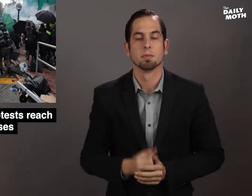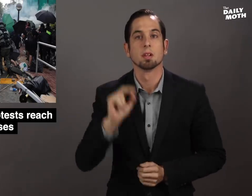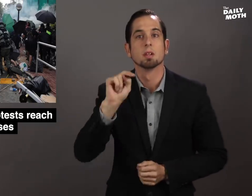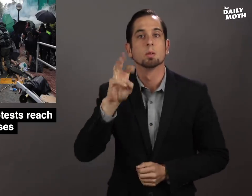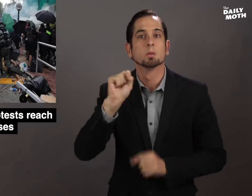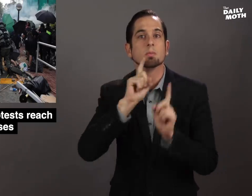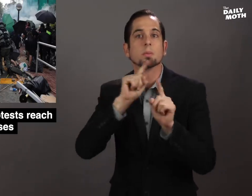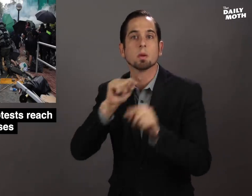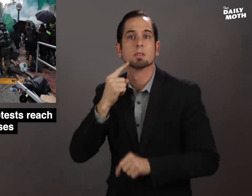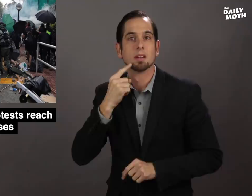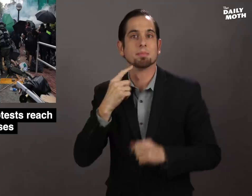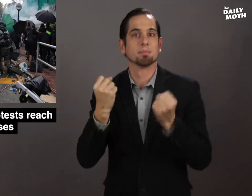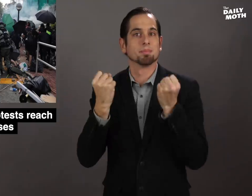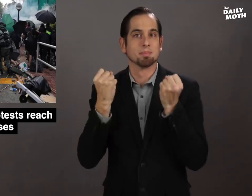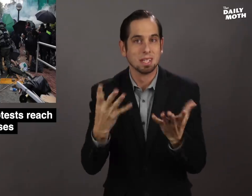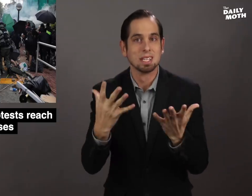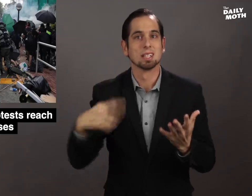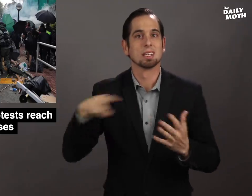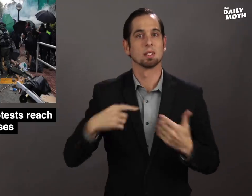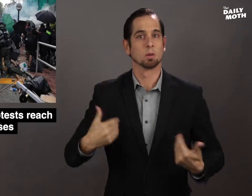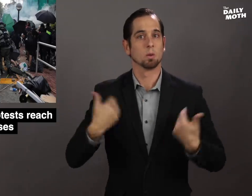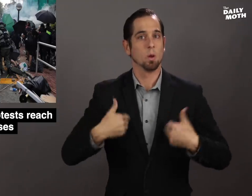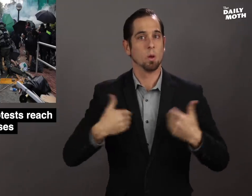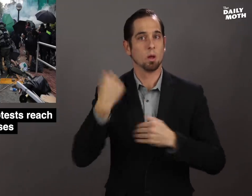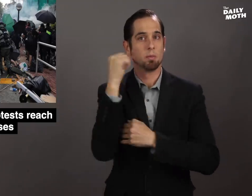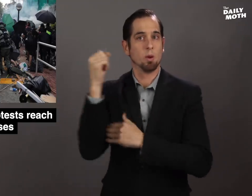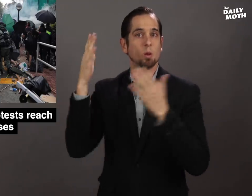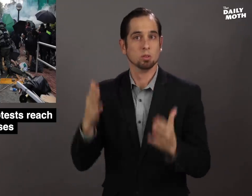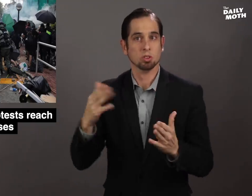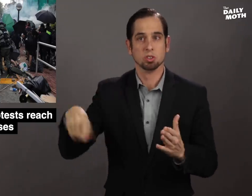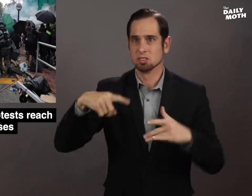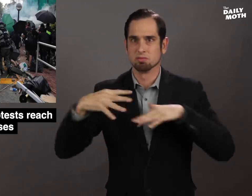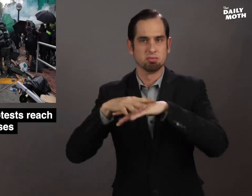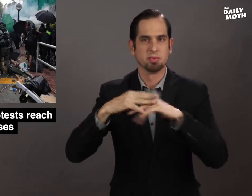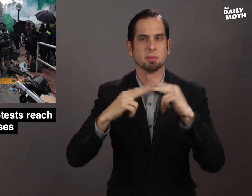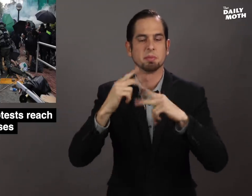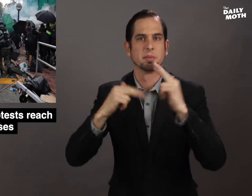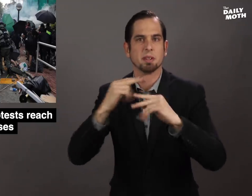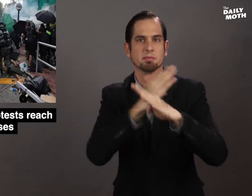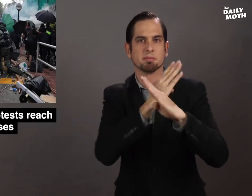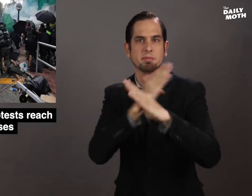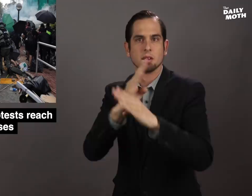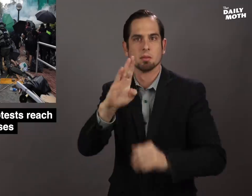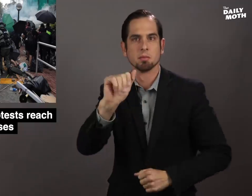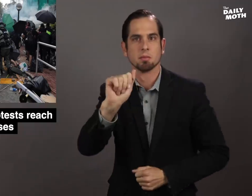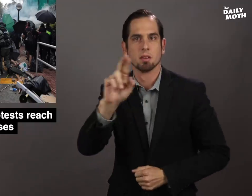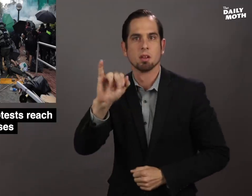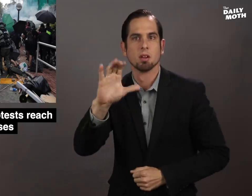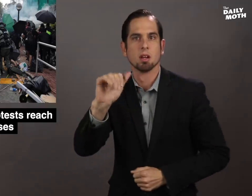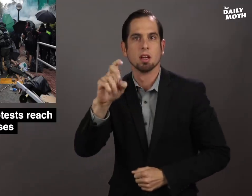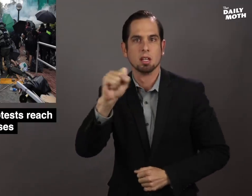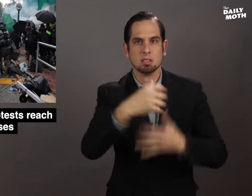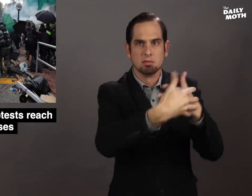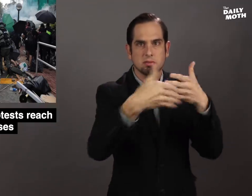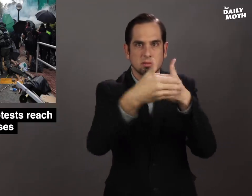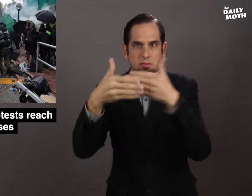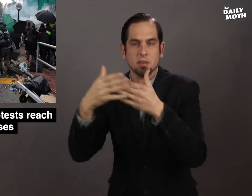News reports say that many young protesters have built barricades